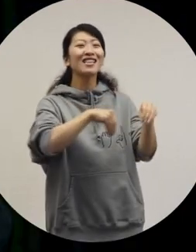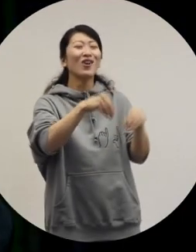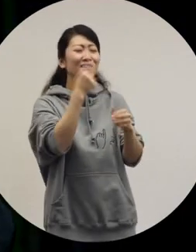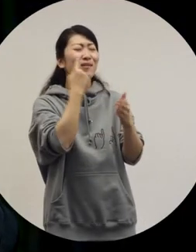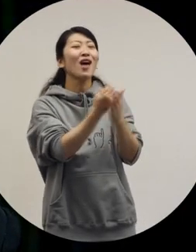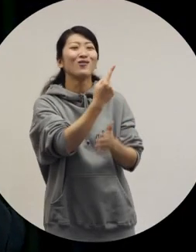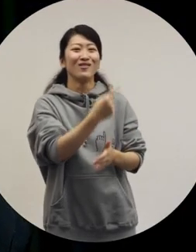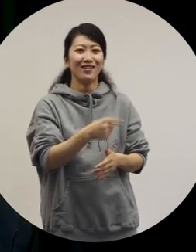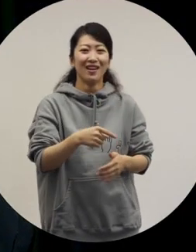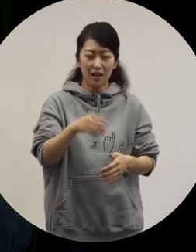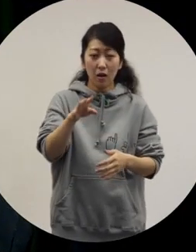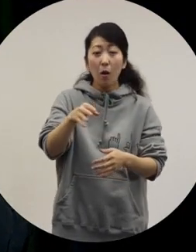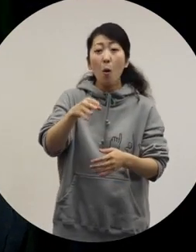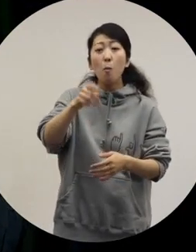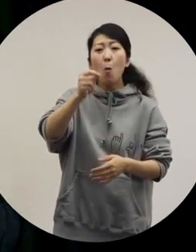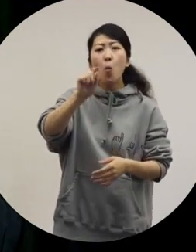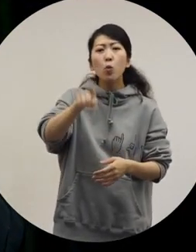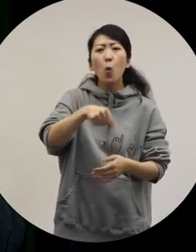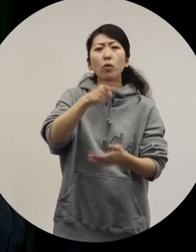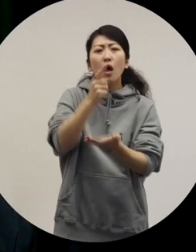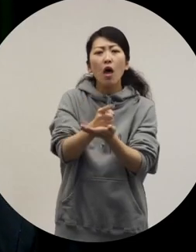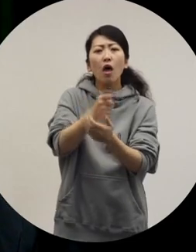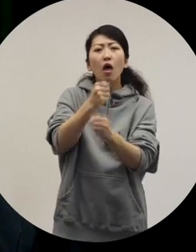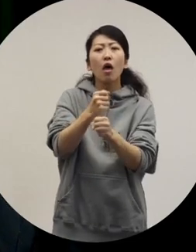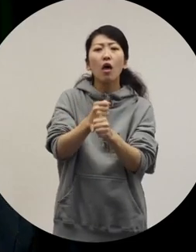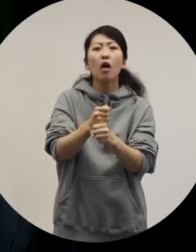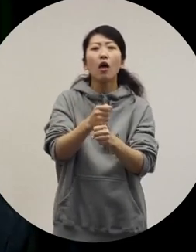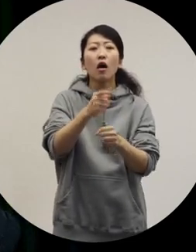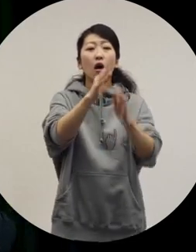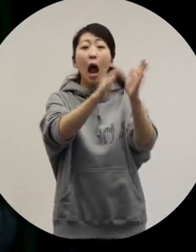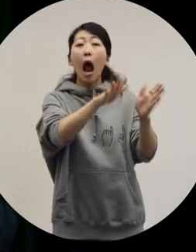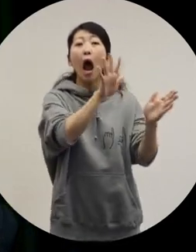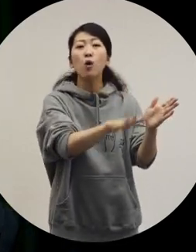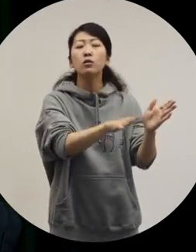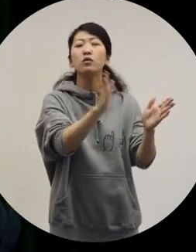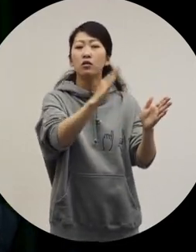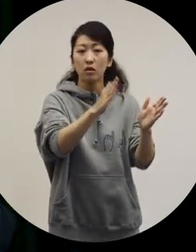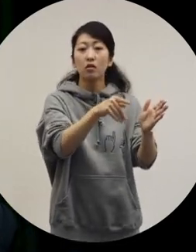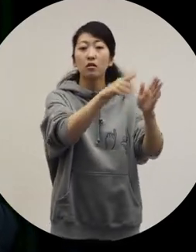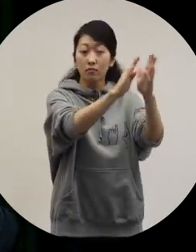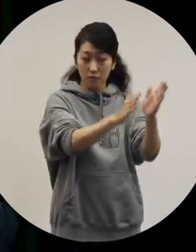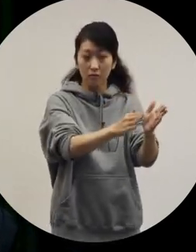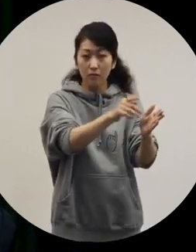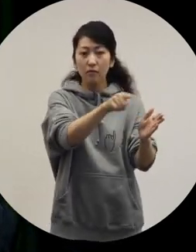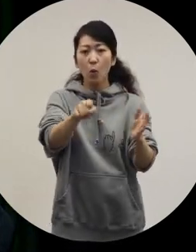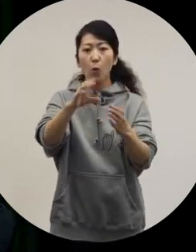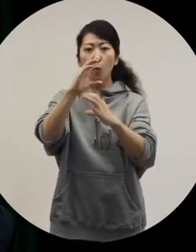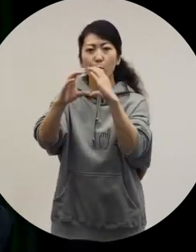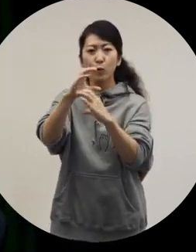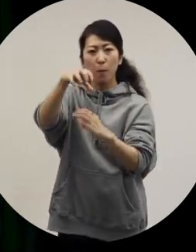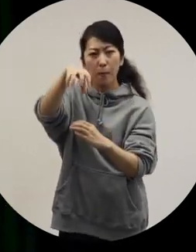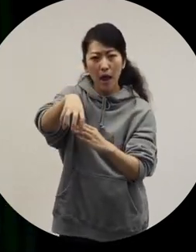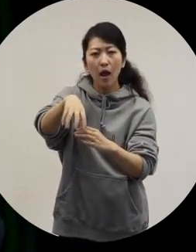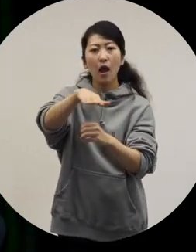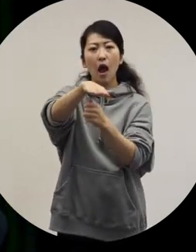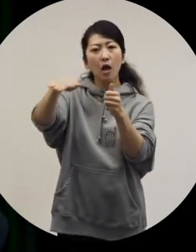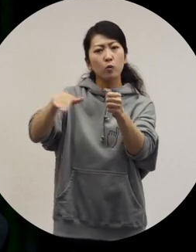It isn't just about making things people want to wear, we also need to create an environment that breeds communication.